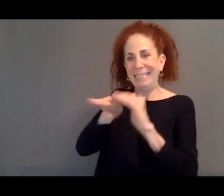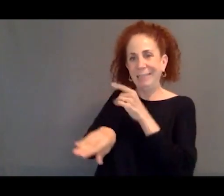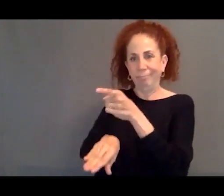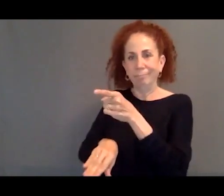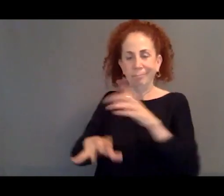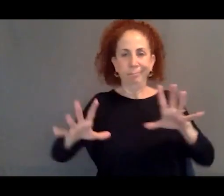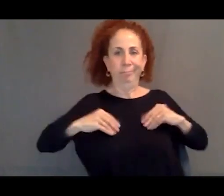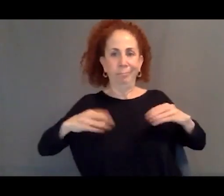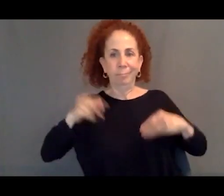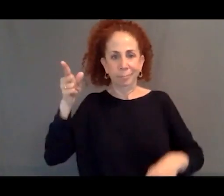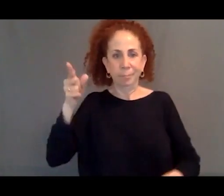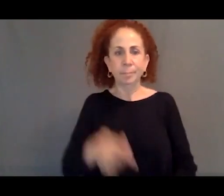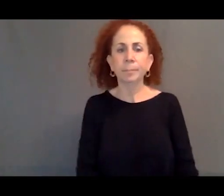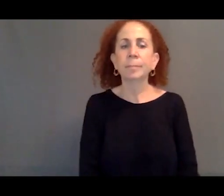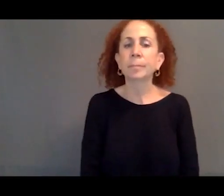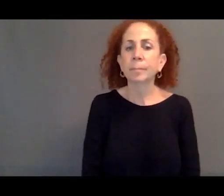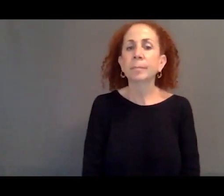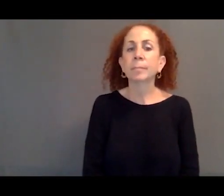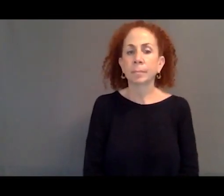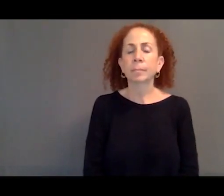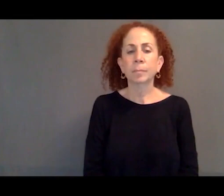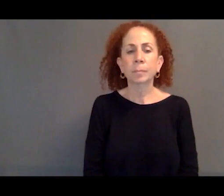But immediately following, Germany